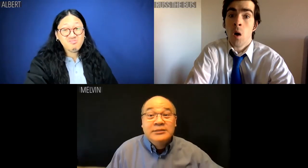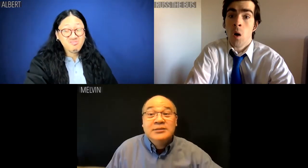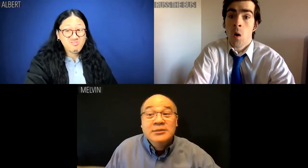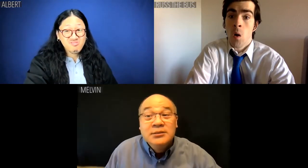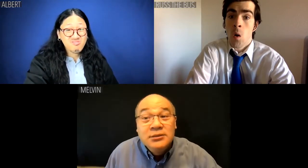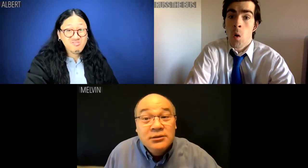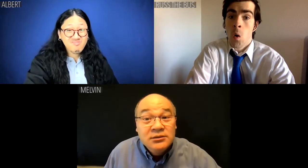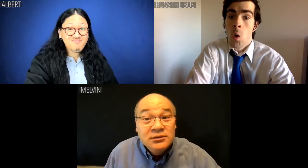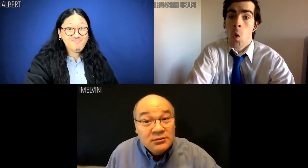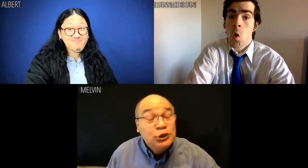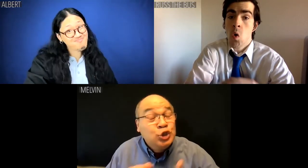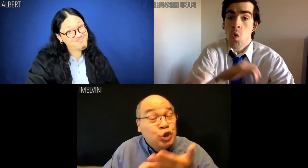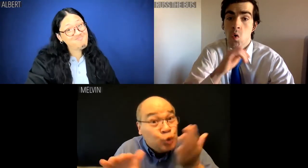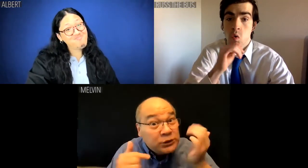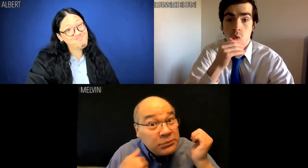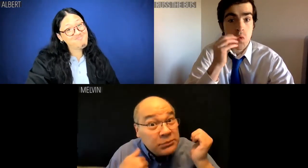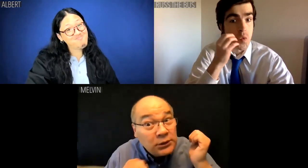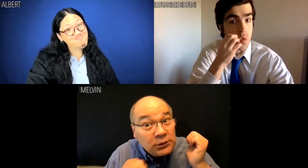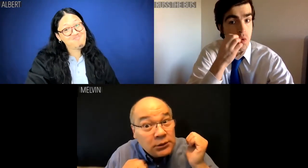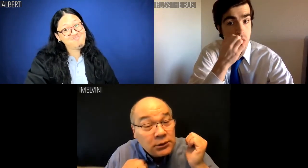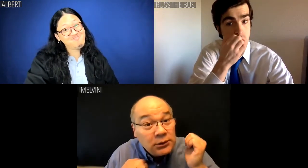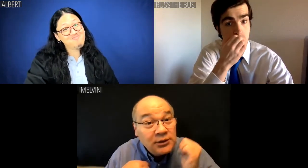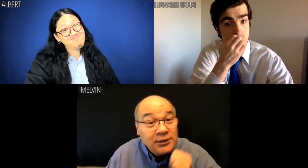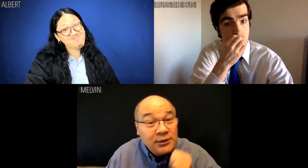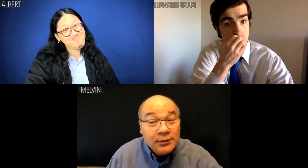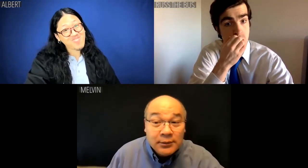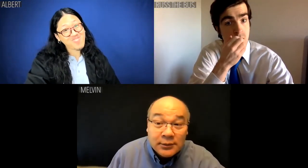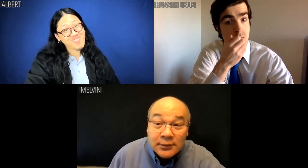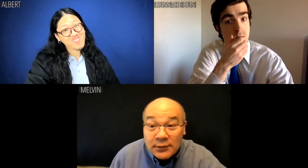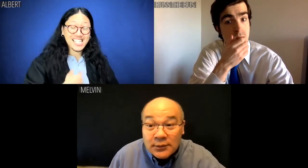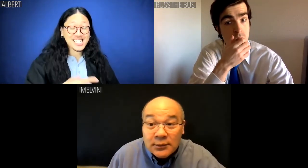Russ the Bus: uh oh Melvin: Excuse me?